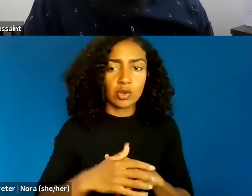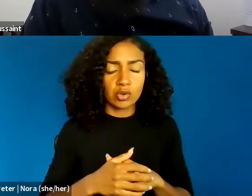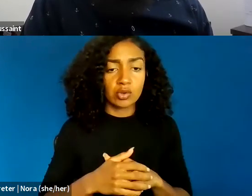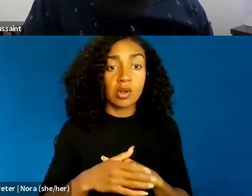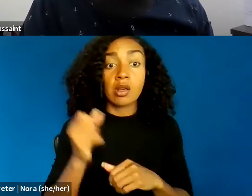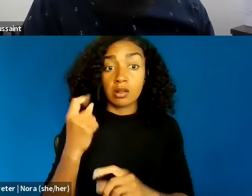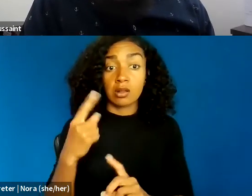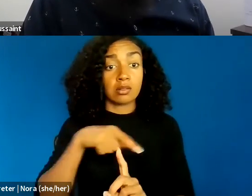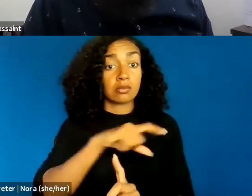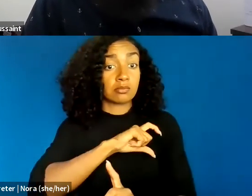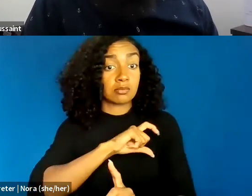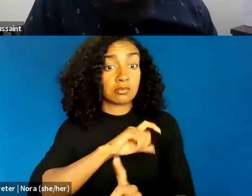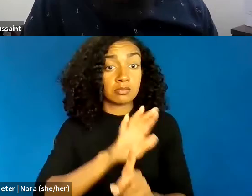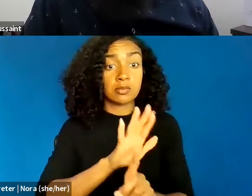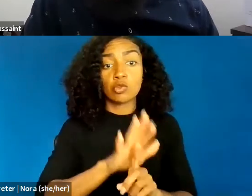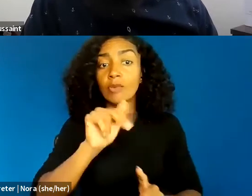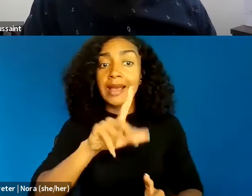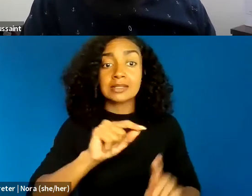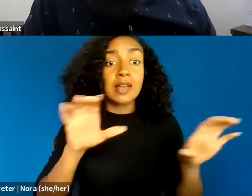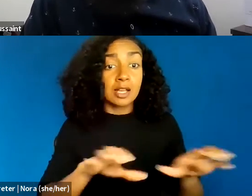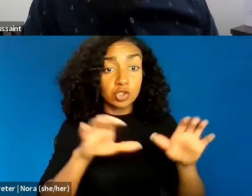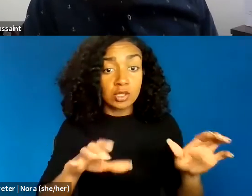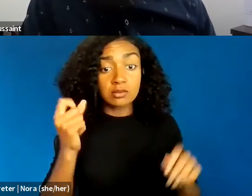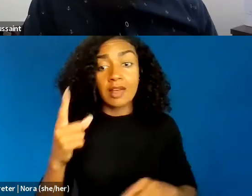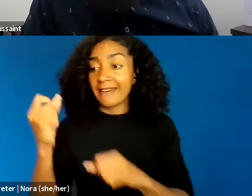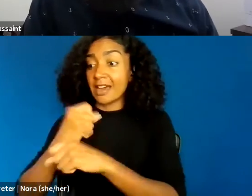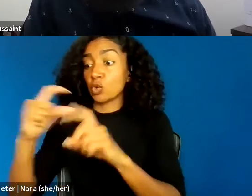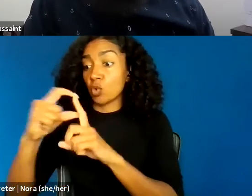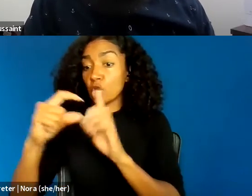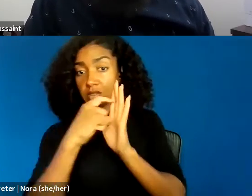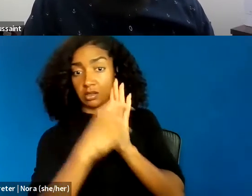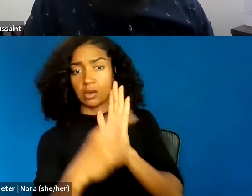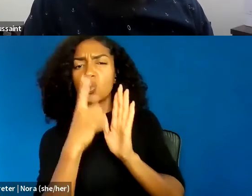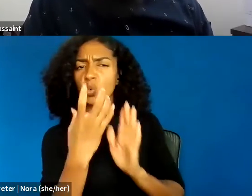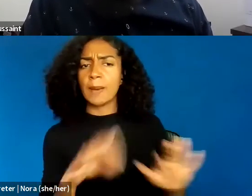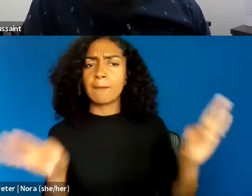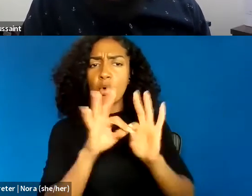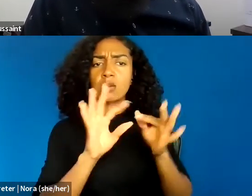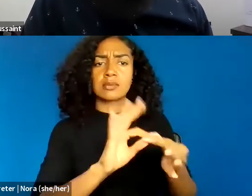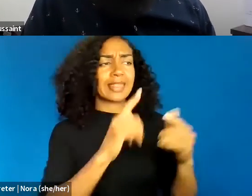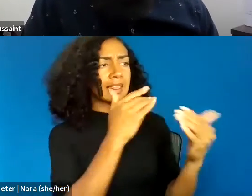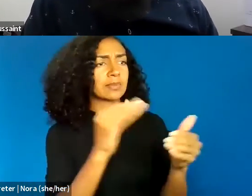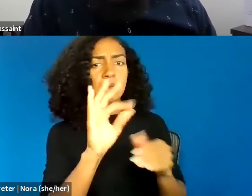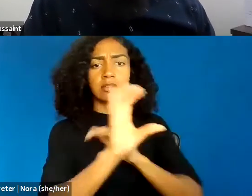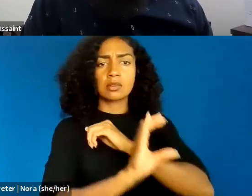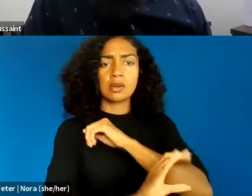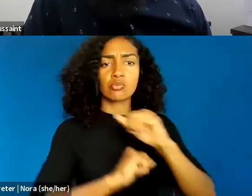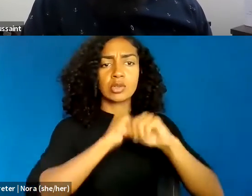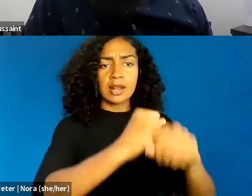the fighting words doctrine raises important questions about the limits of constitutional protection for Black and other minoritized citizens.